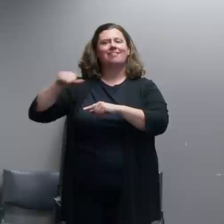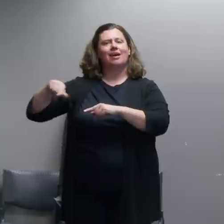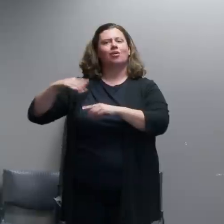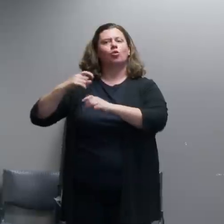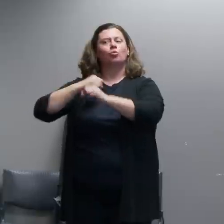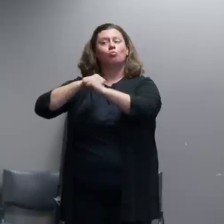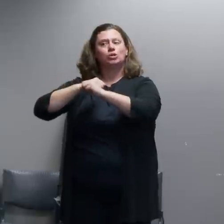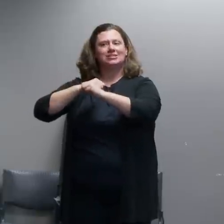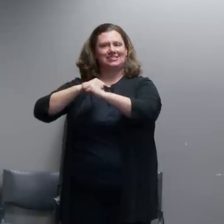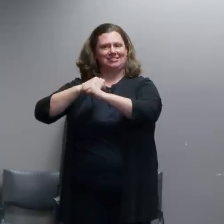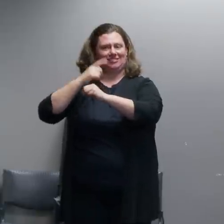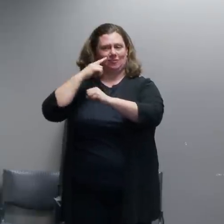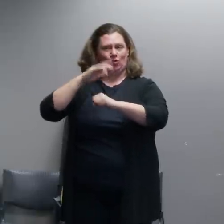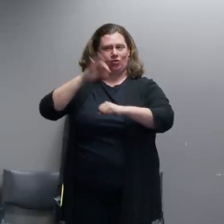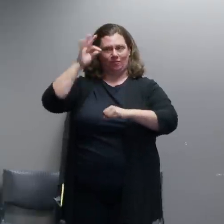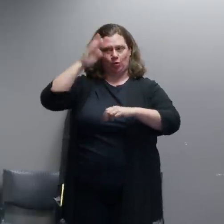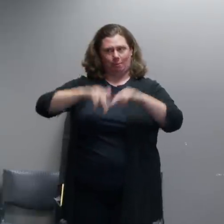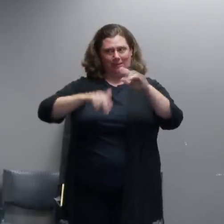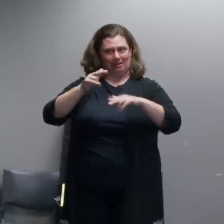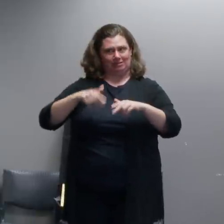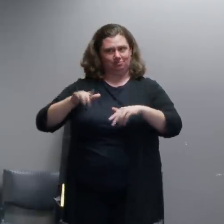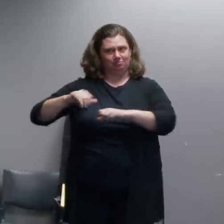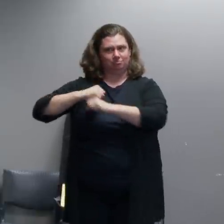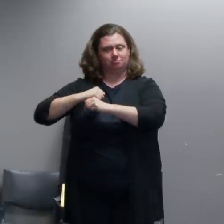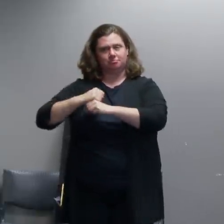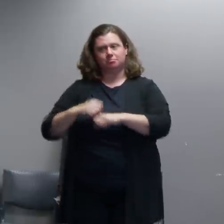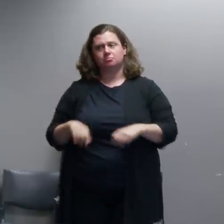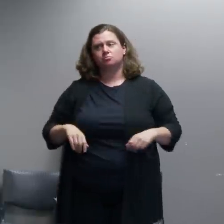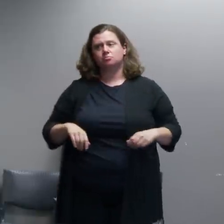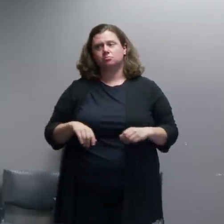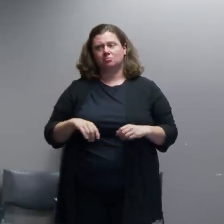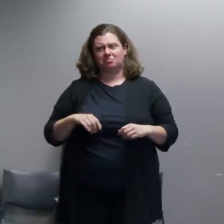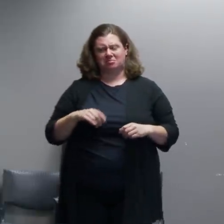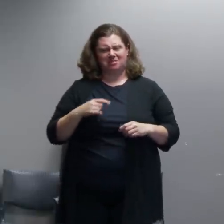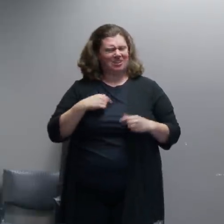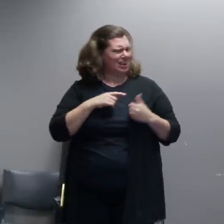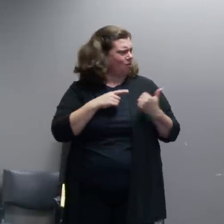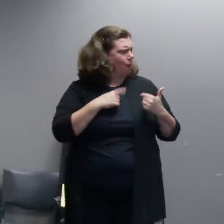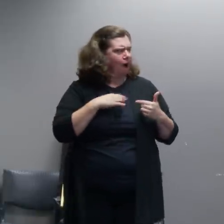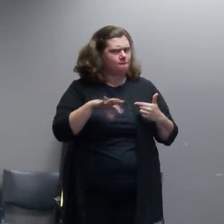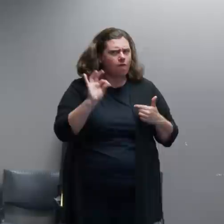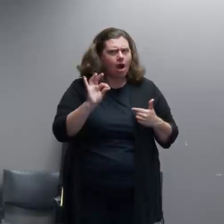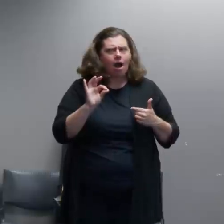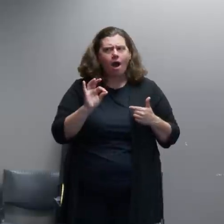We did find out at some point, I'm trying to remember exactly when that was. Right before the